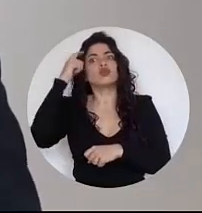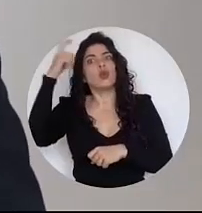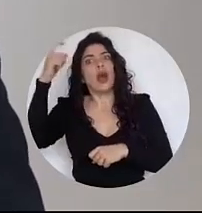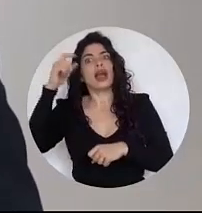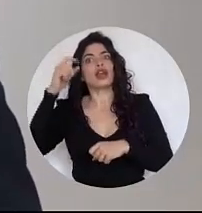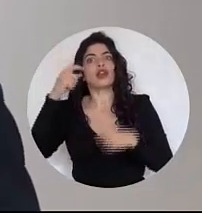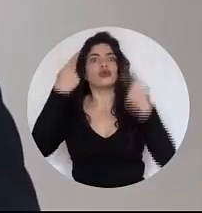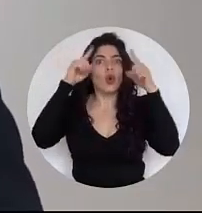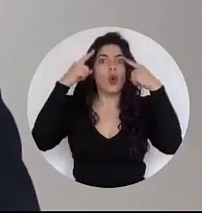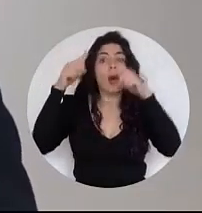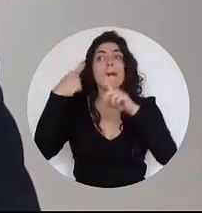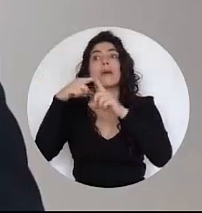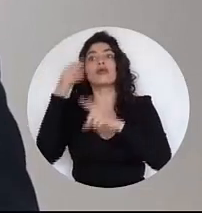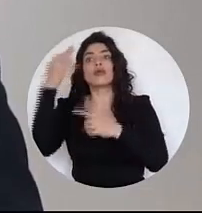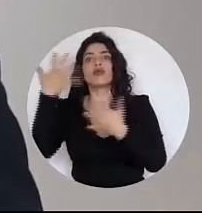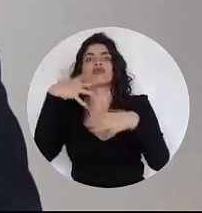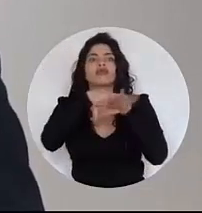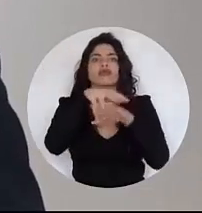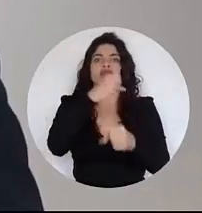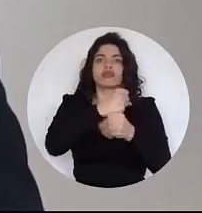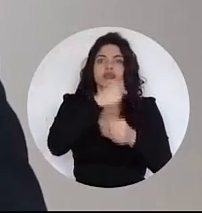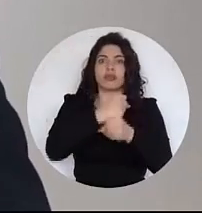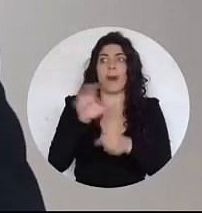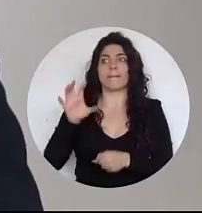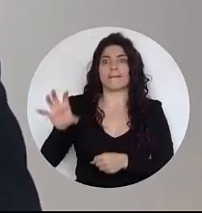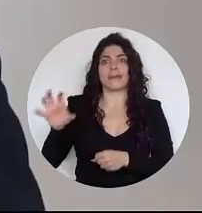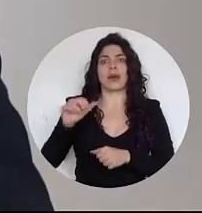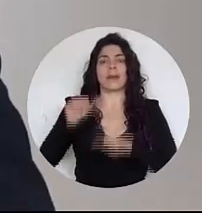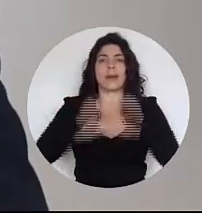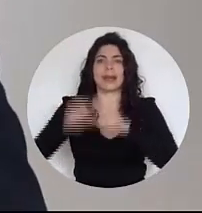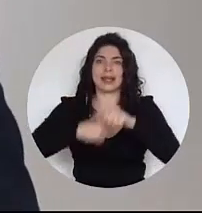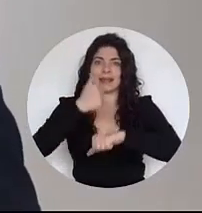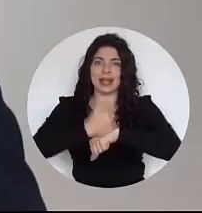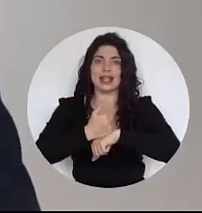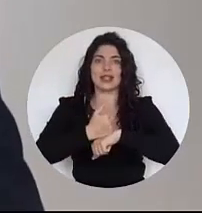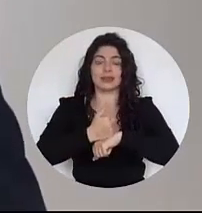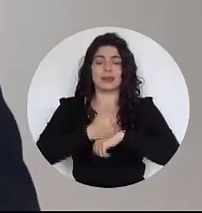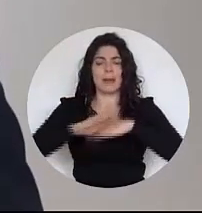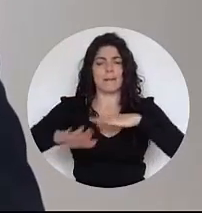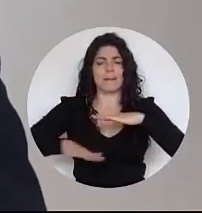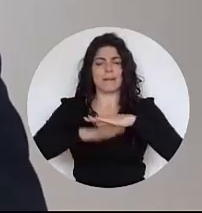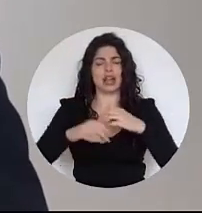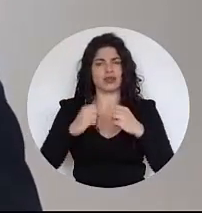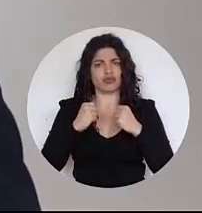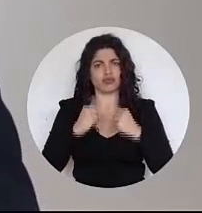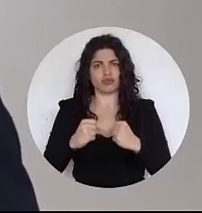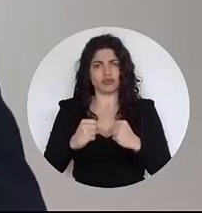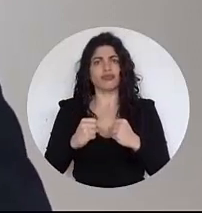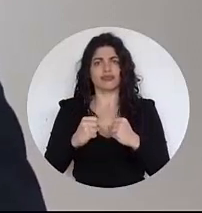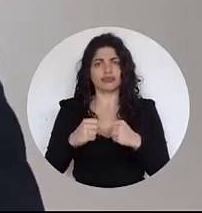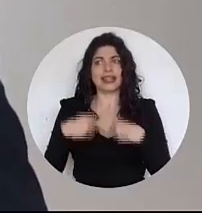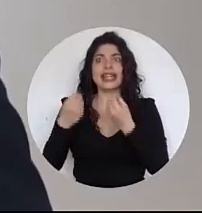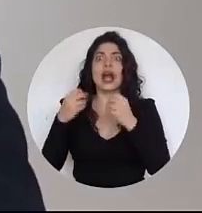and enter the labor market with their own business on a solid foundation that will